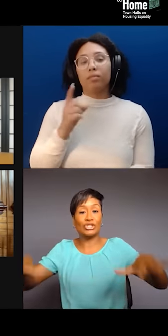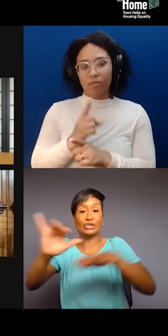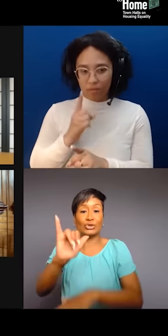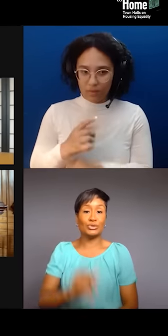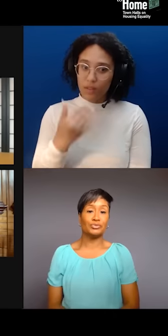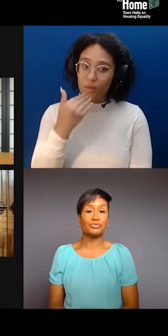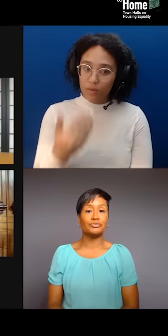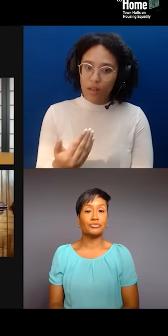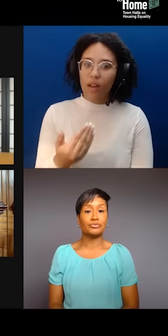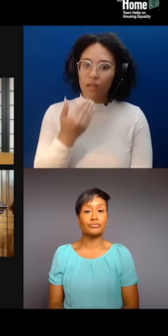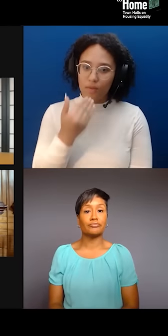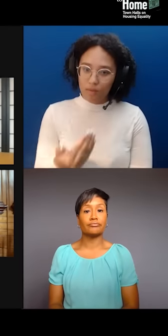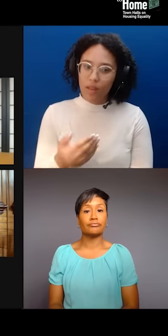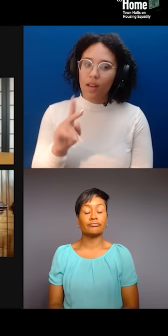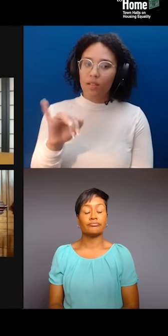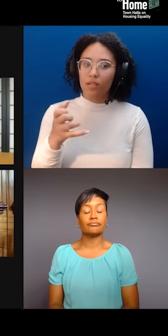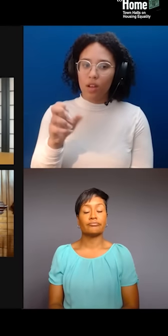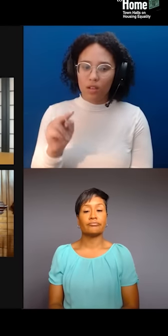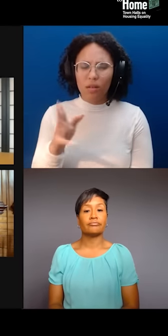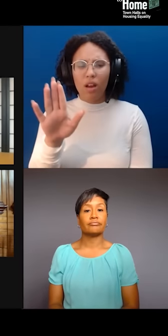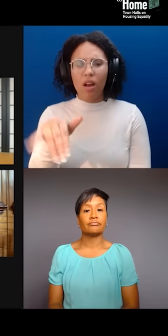Betty, can you tell us your thoughts about how policing, incarceration,